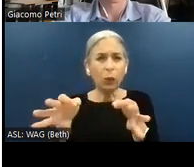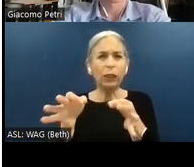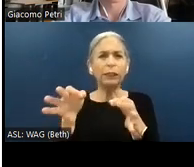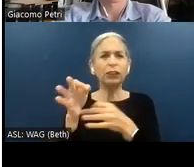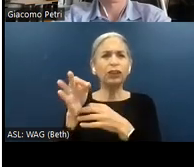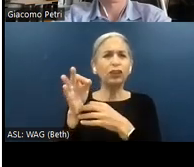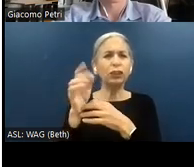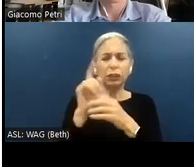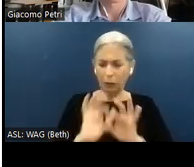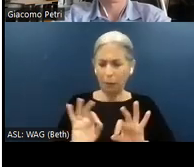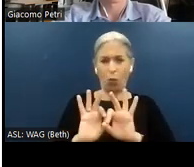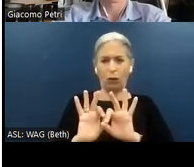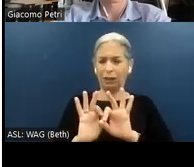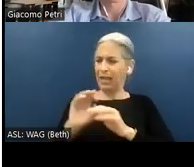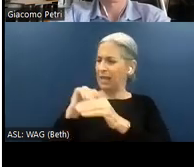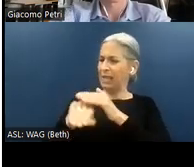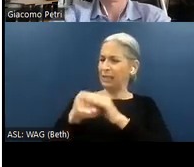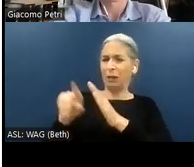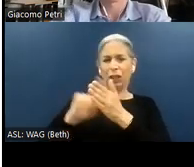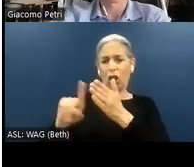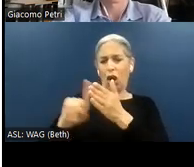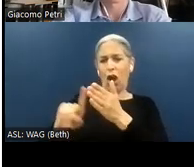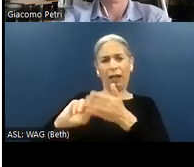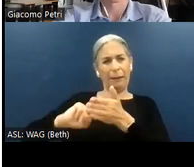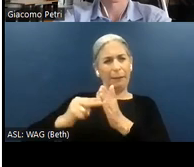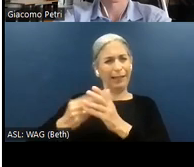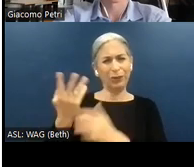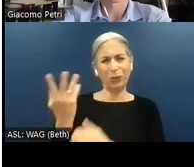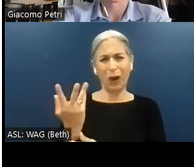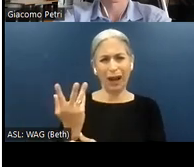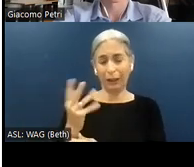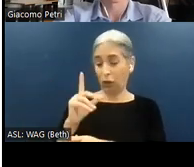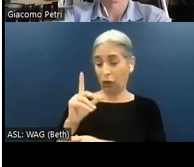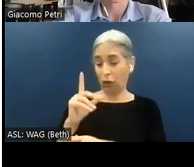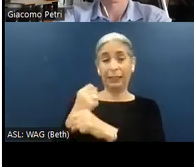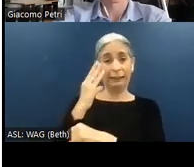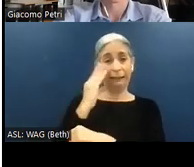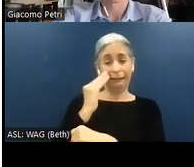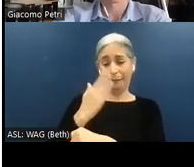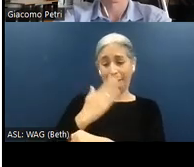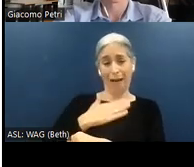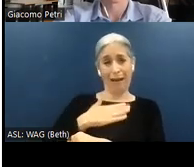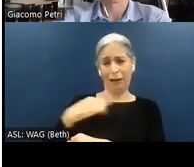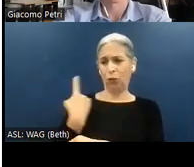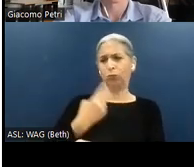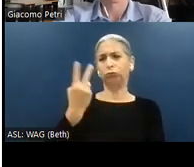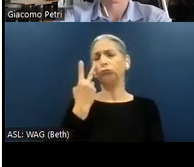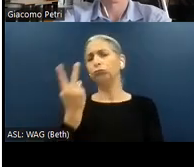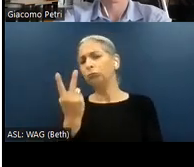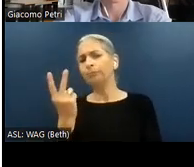what is an accessibility audit? In these 20 years of experience, we have seen the word